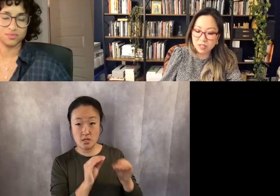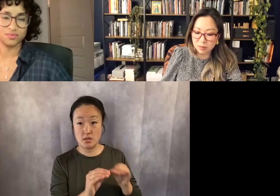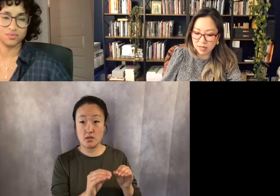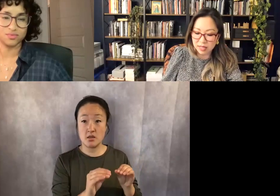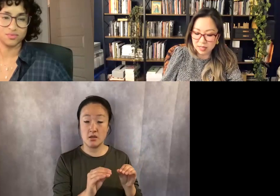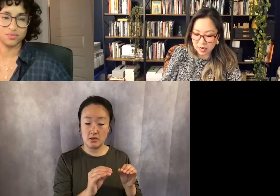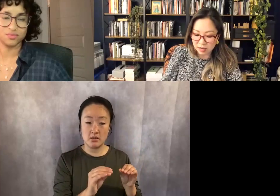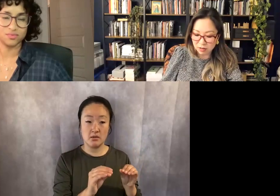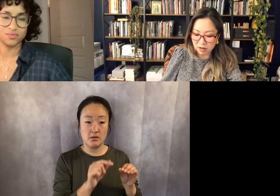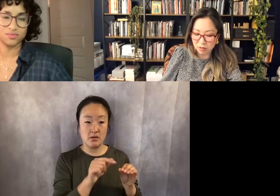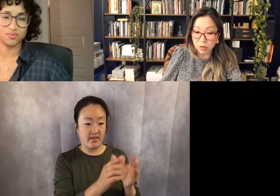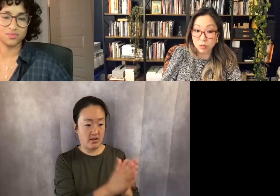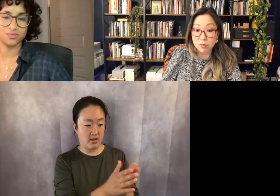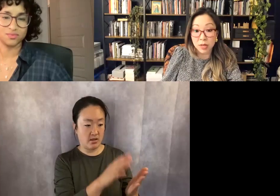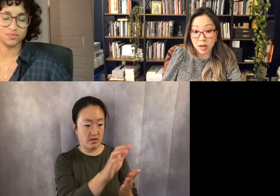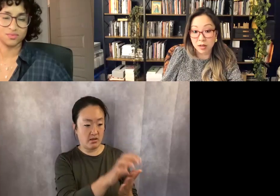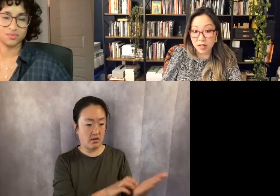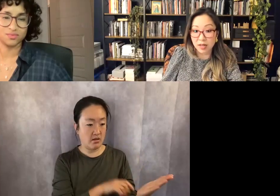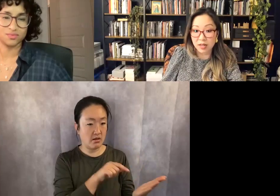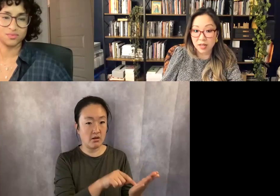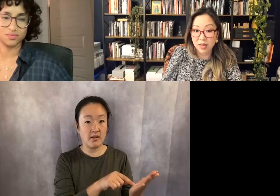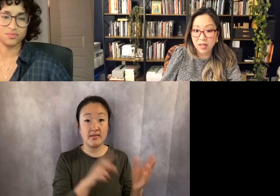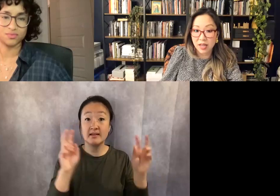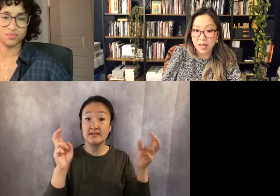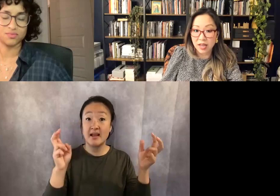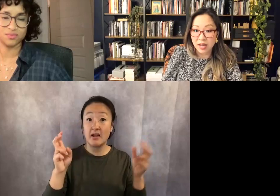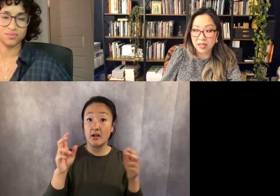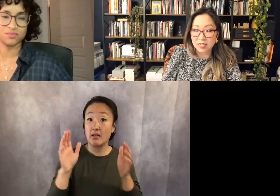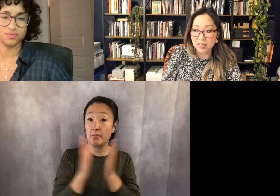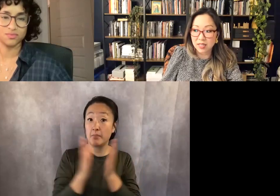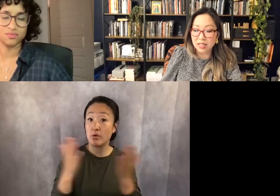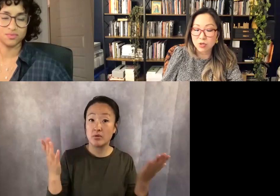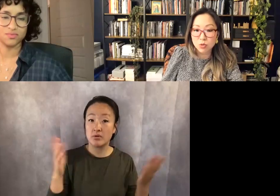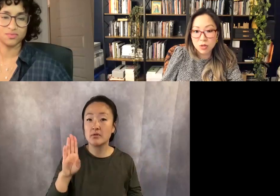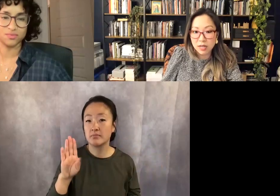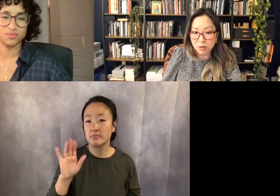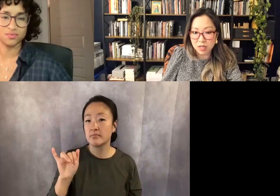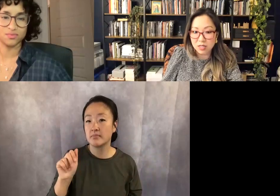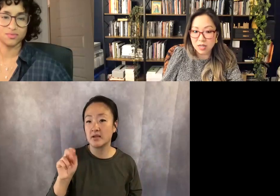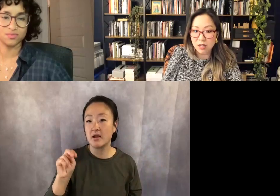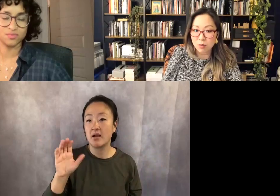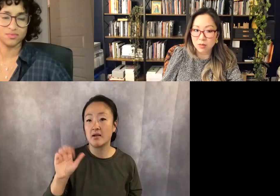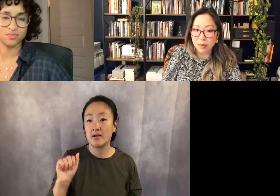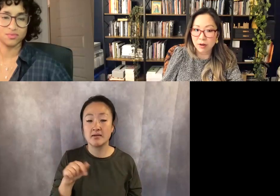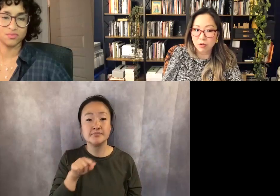to me that the title of the book was Bianca, and that the story I wanted to tell was about